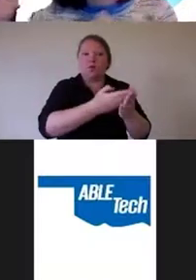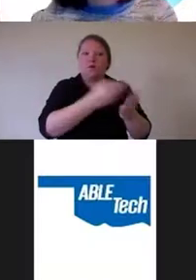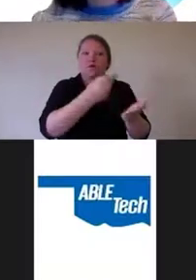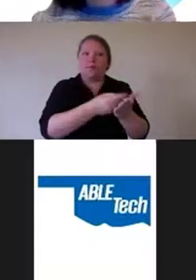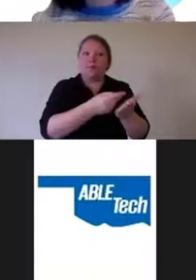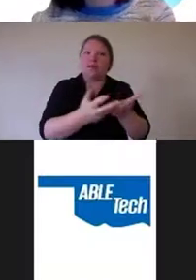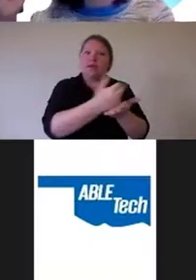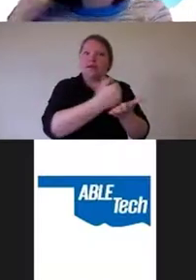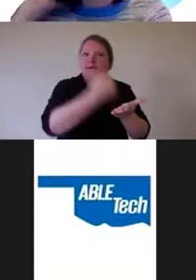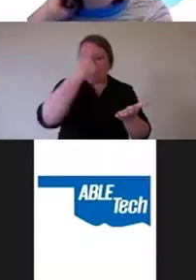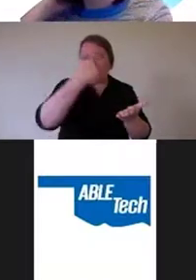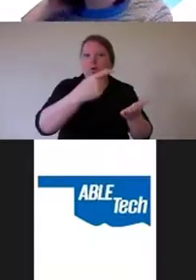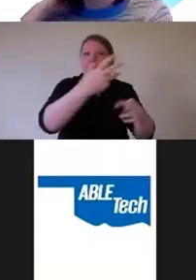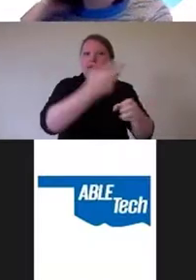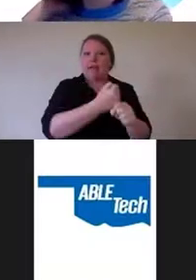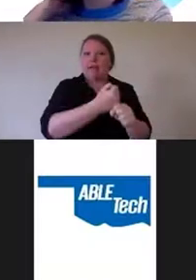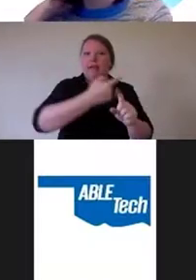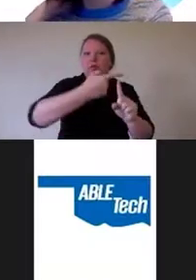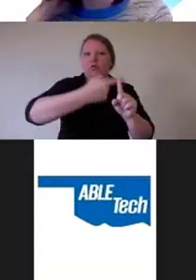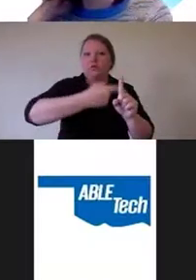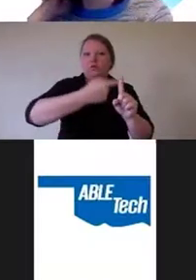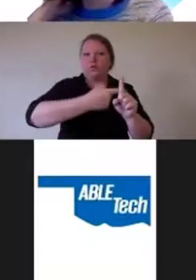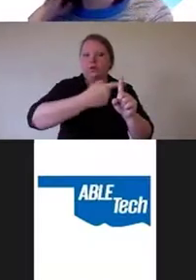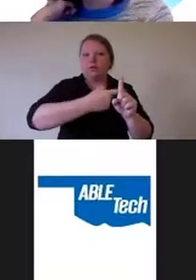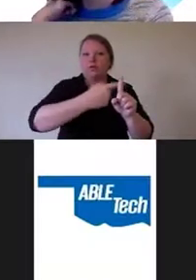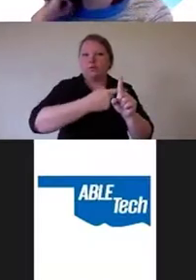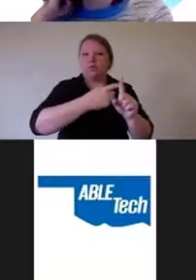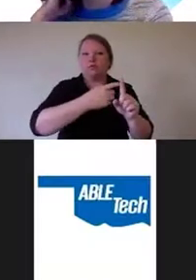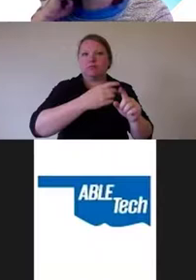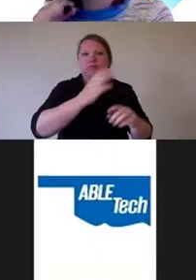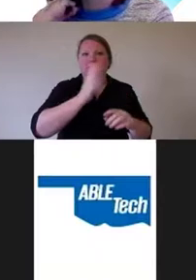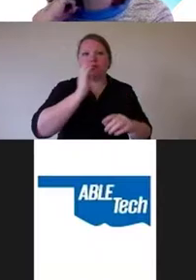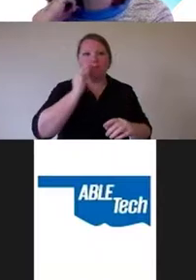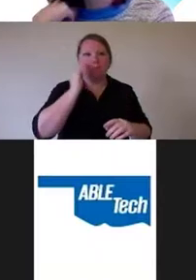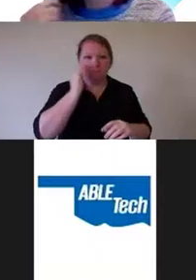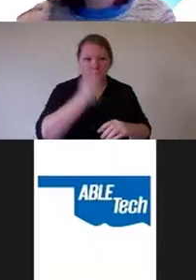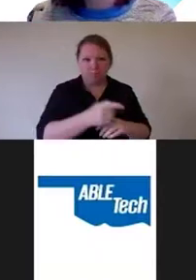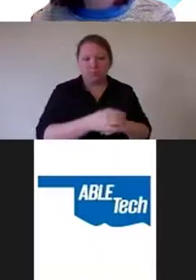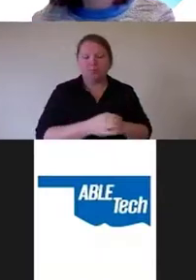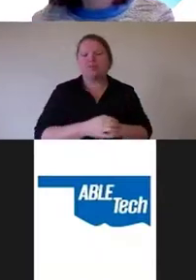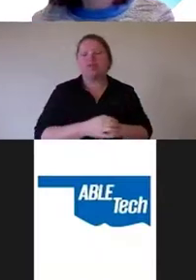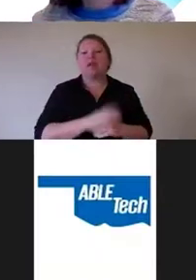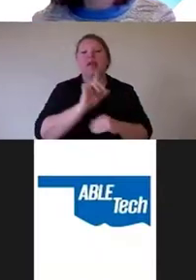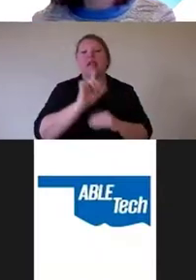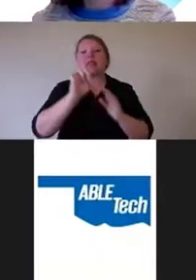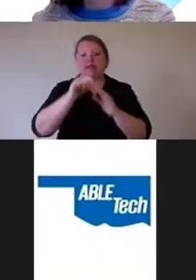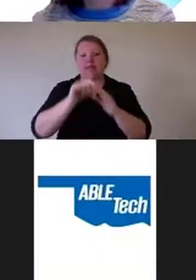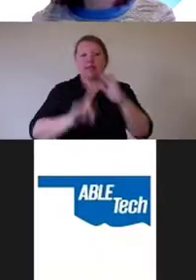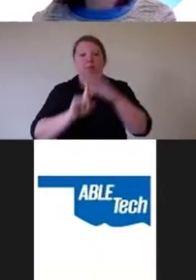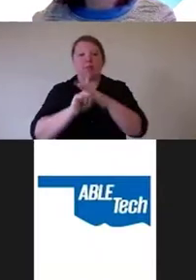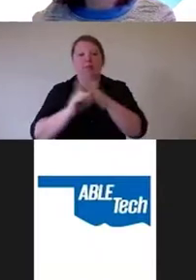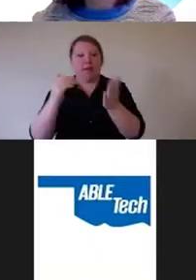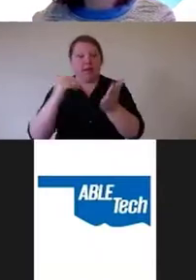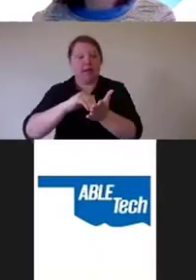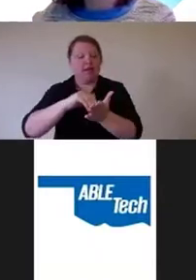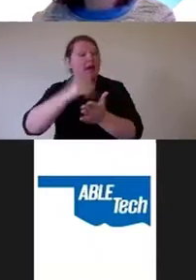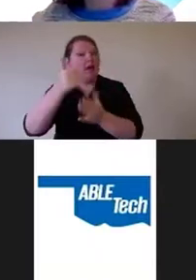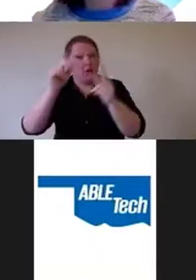This also came up again later on in a different context, where somebody I know was being asked